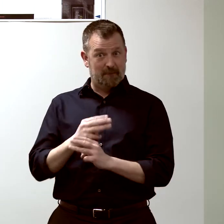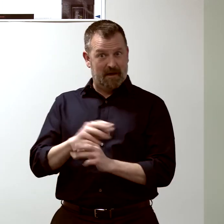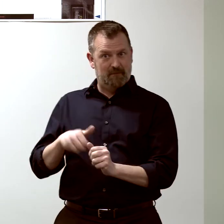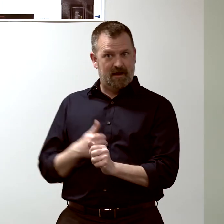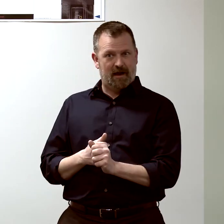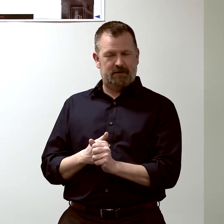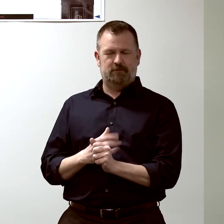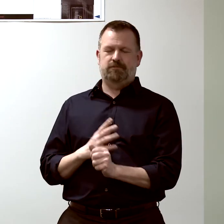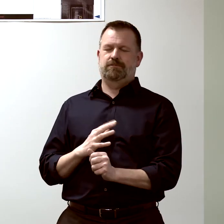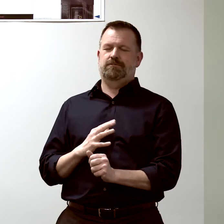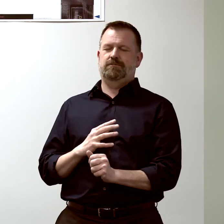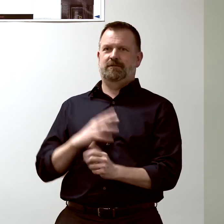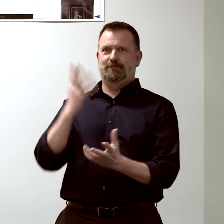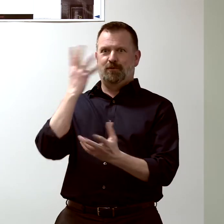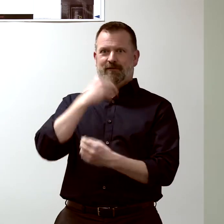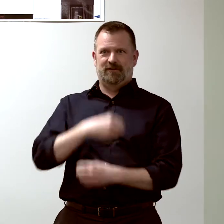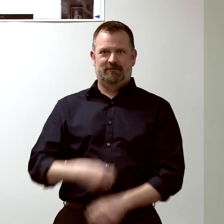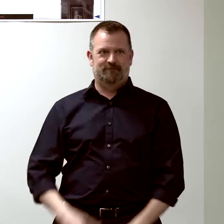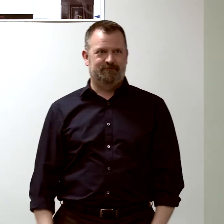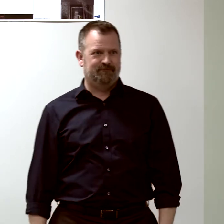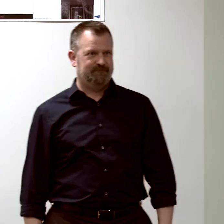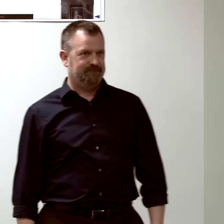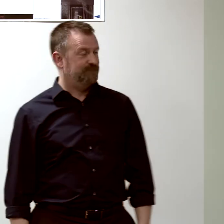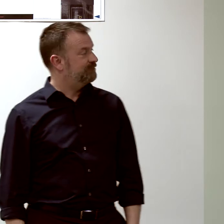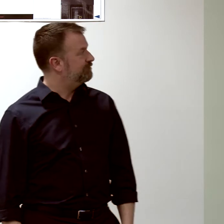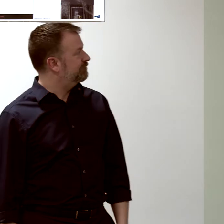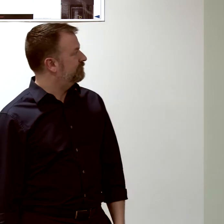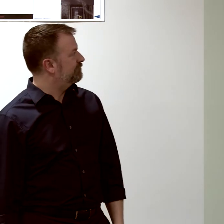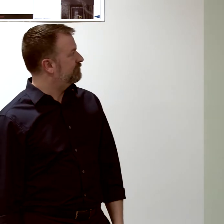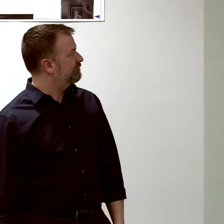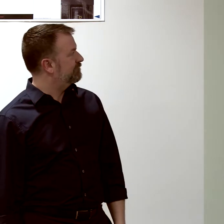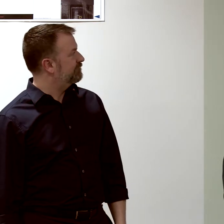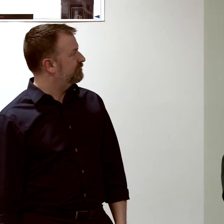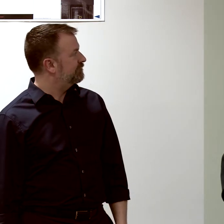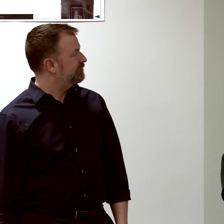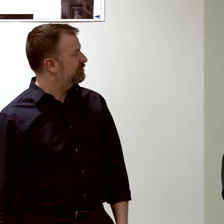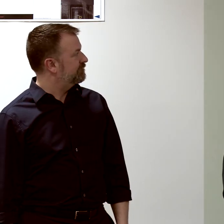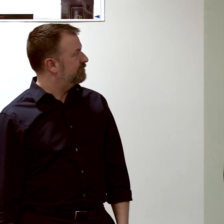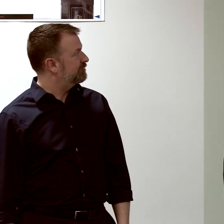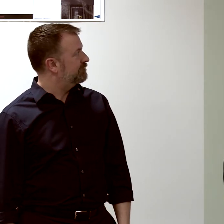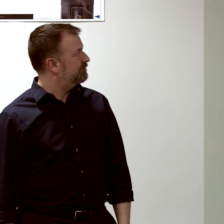to plot in two dimensions